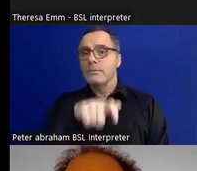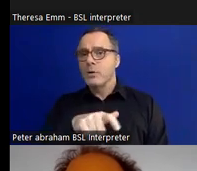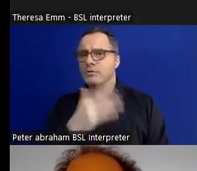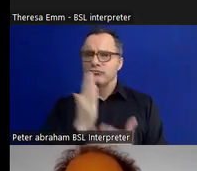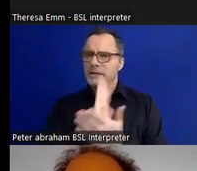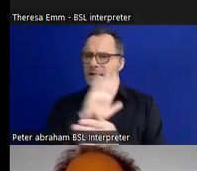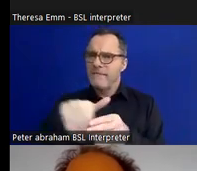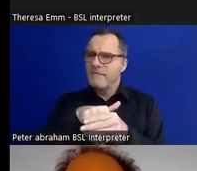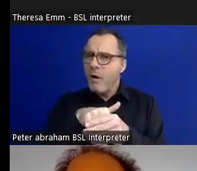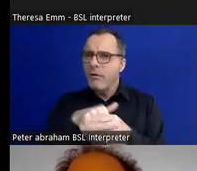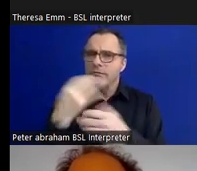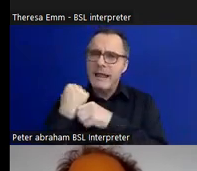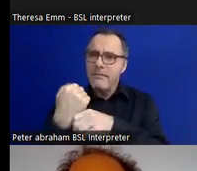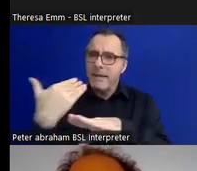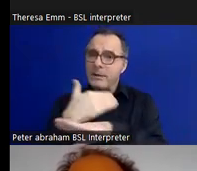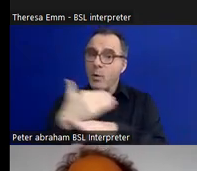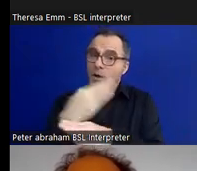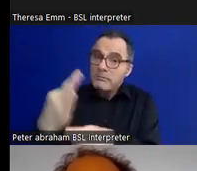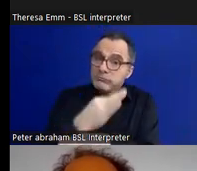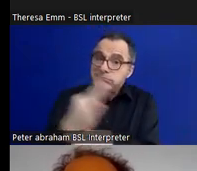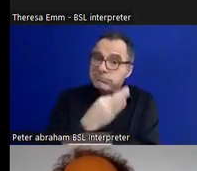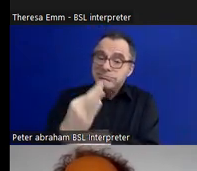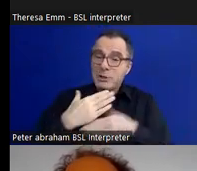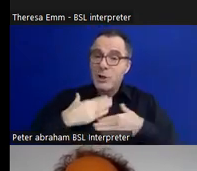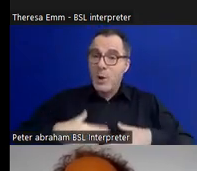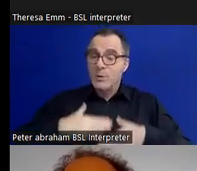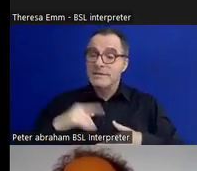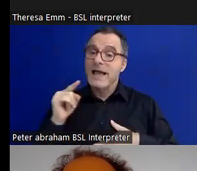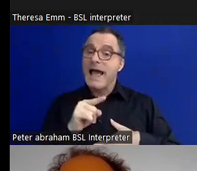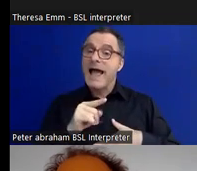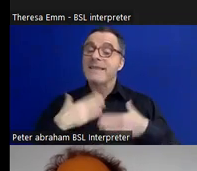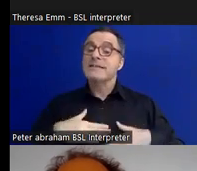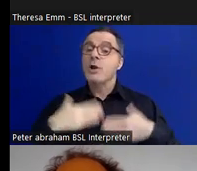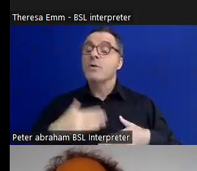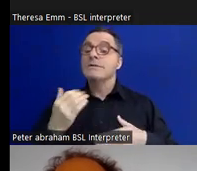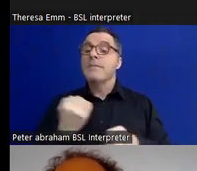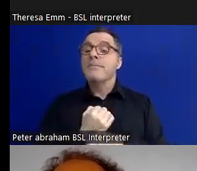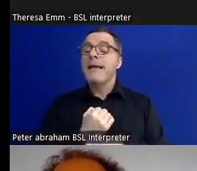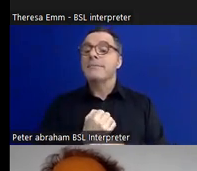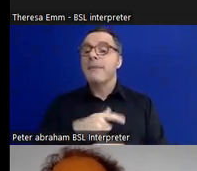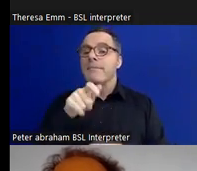work. These are clothes that Dennis made and there's a parasol behind them which Dennis also